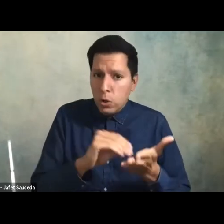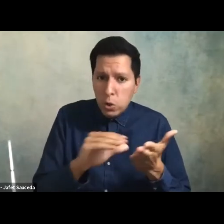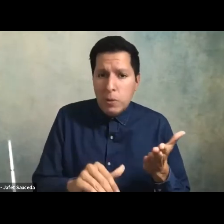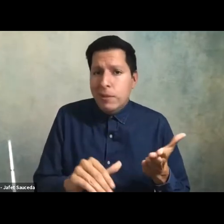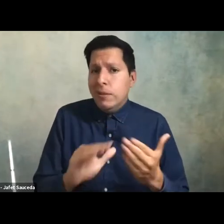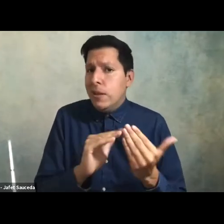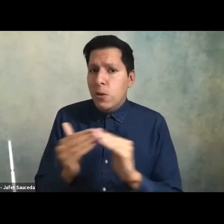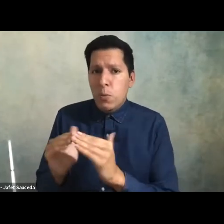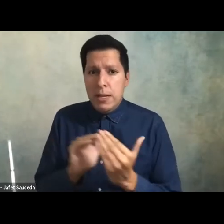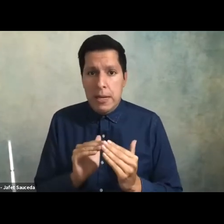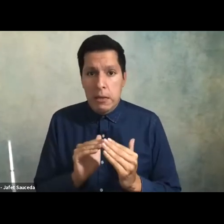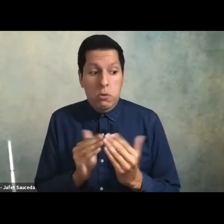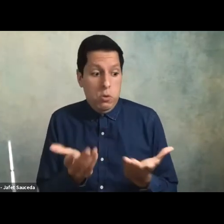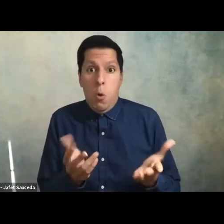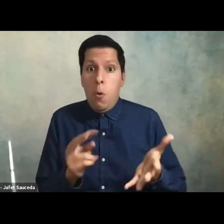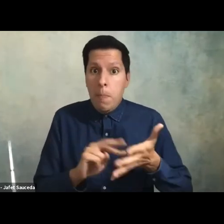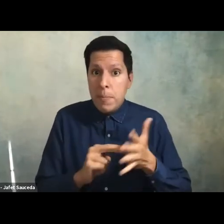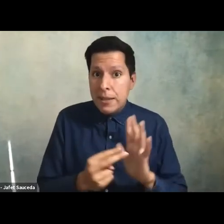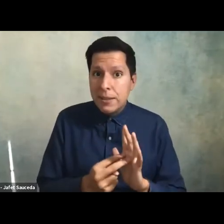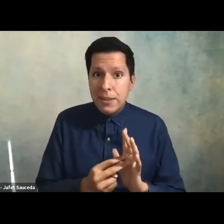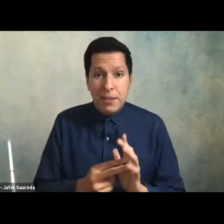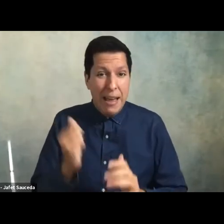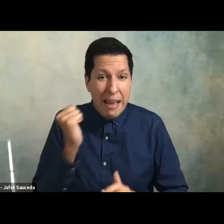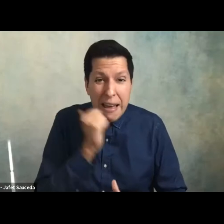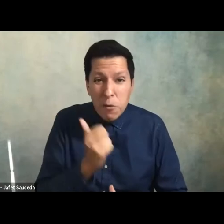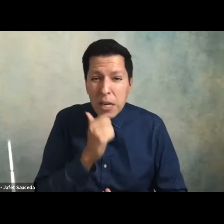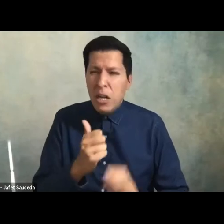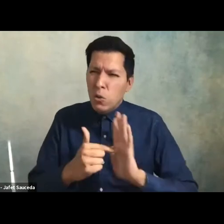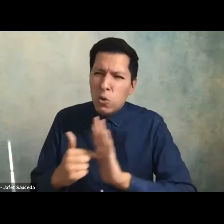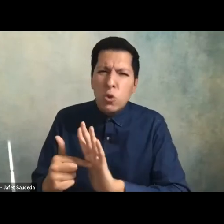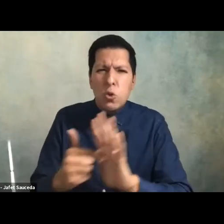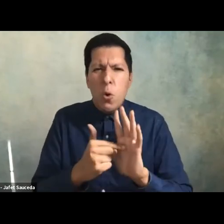so we need to demonstrate i want to do this every day demonstrate care for our students who've lost